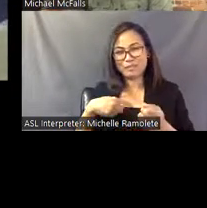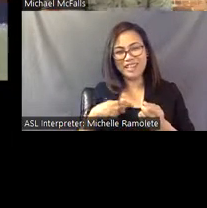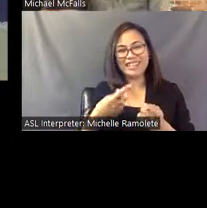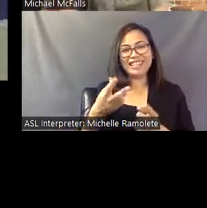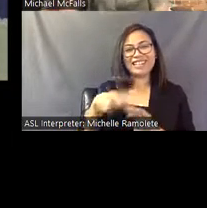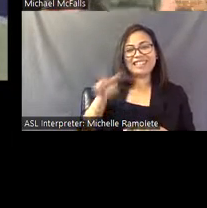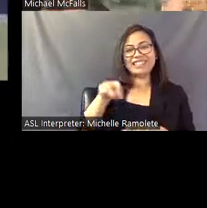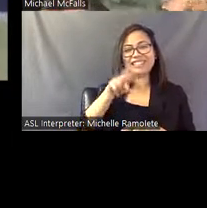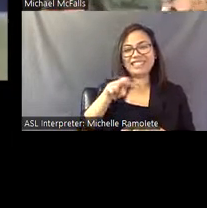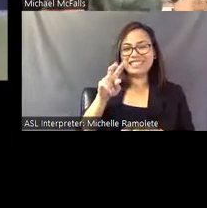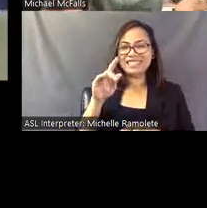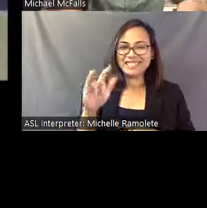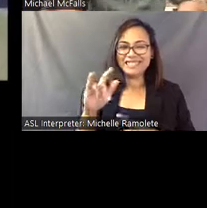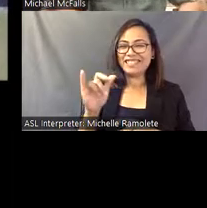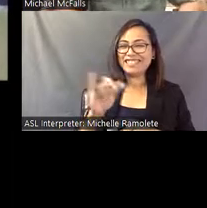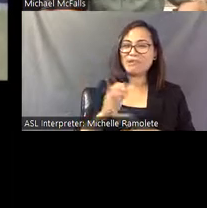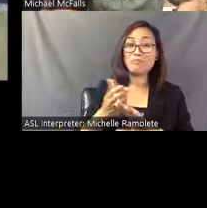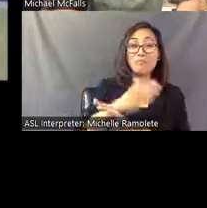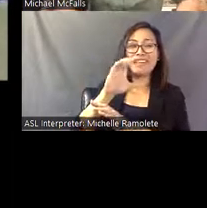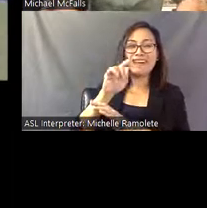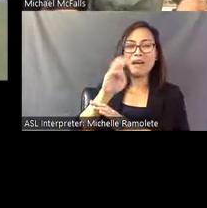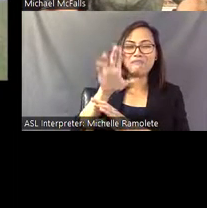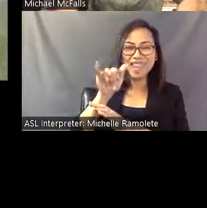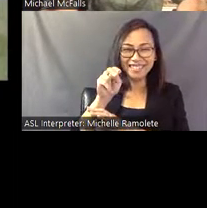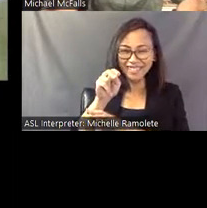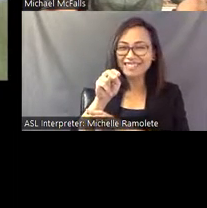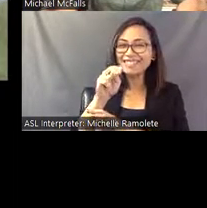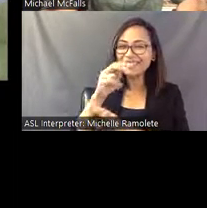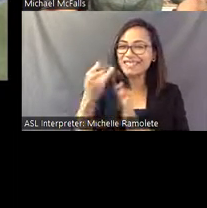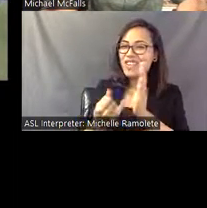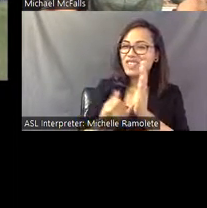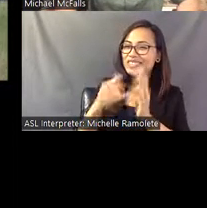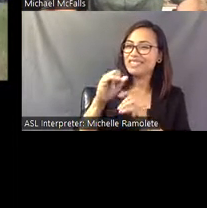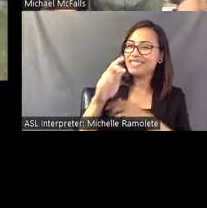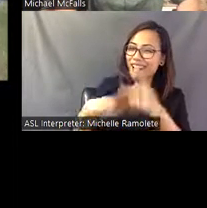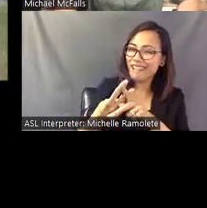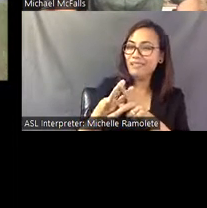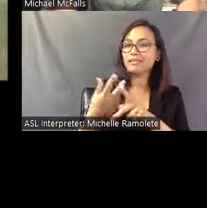It is a seven-acre art environment that consists of six major structures, more than 900 feet